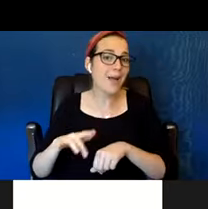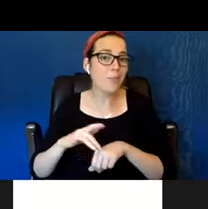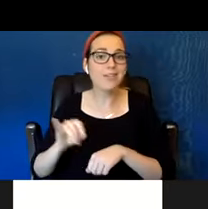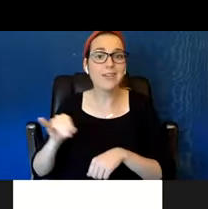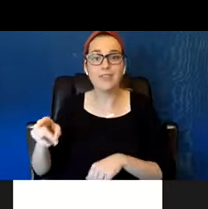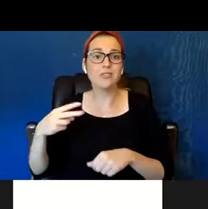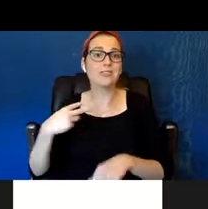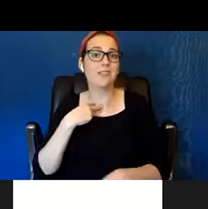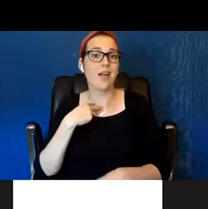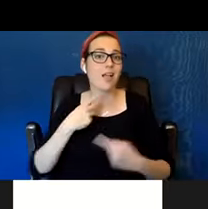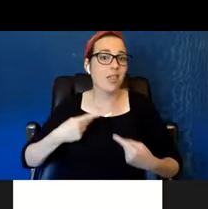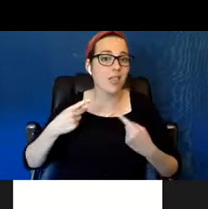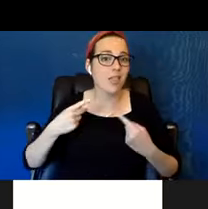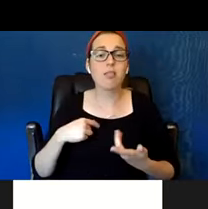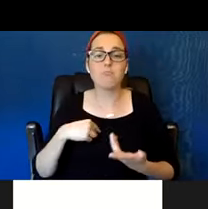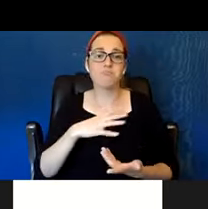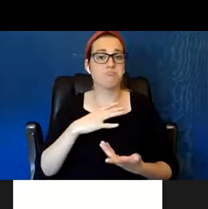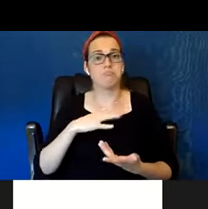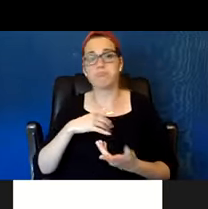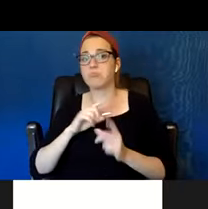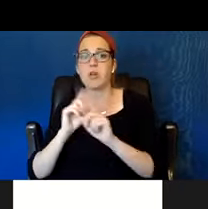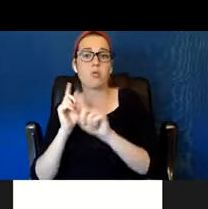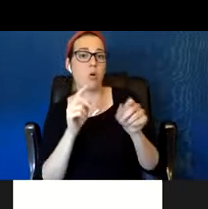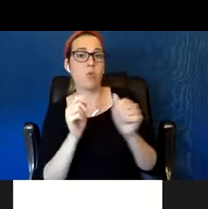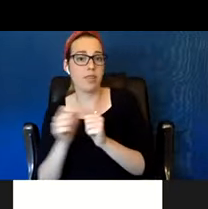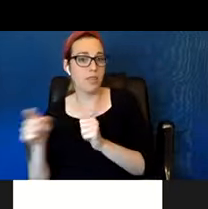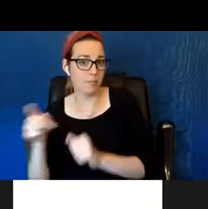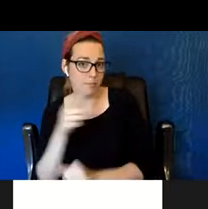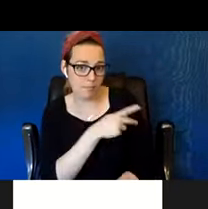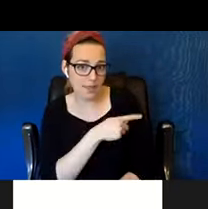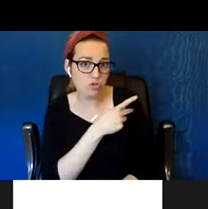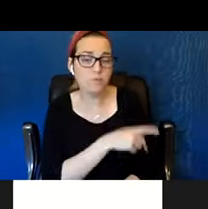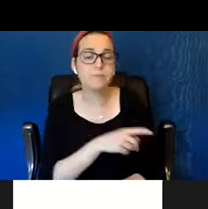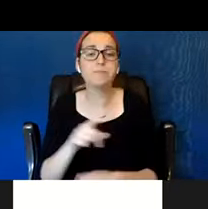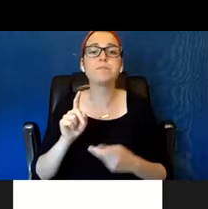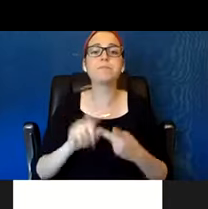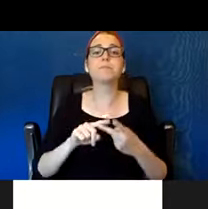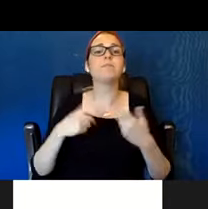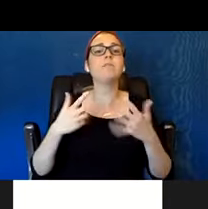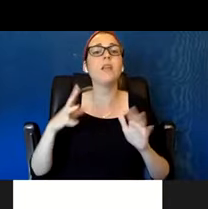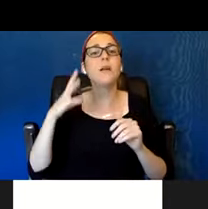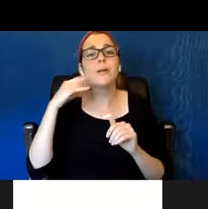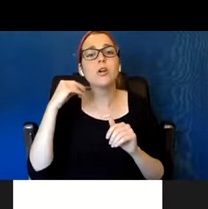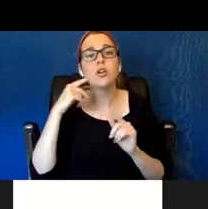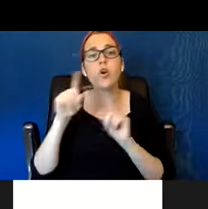to apply for benefits and literally have spent the whole day with them there and recognize